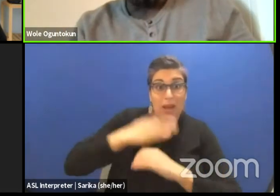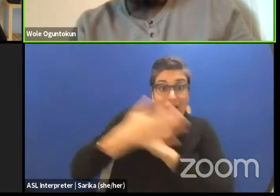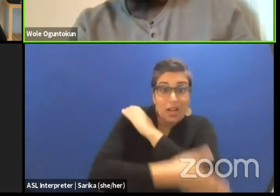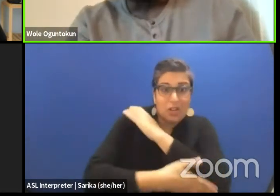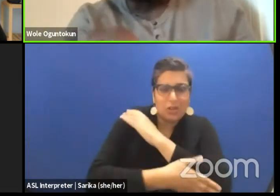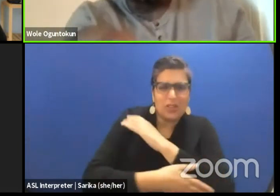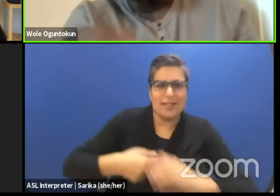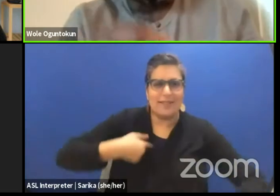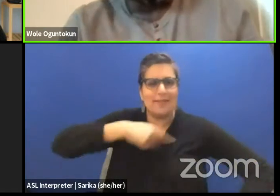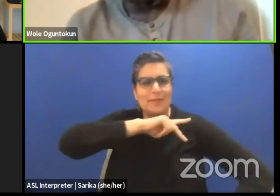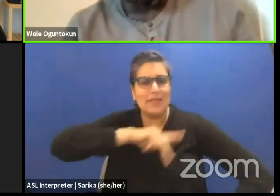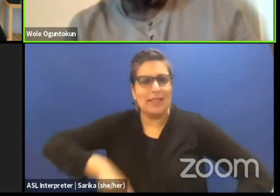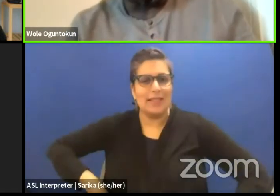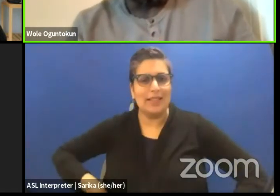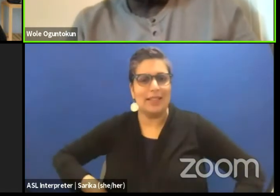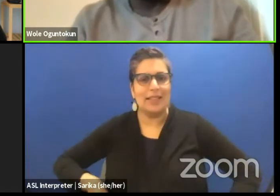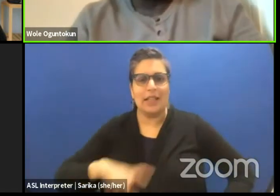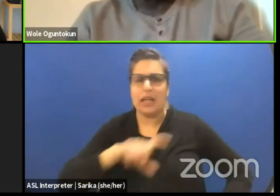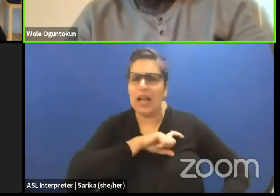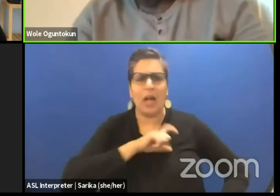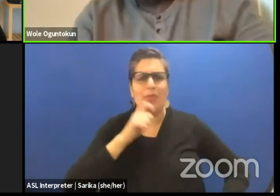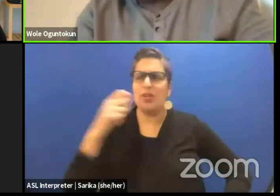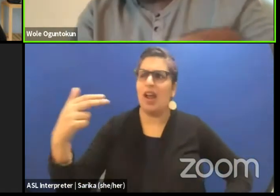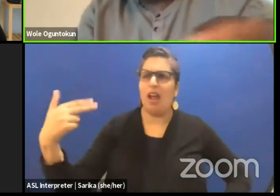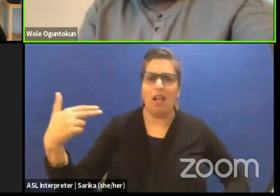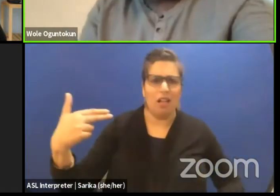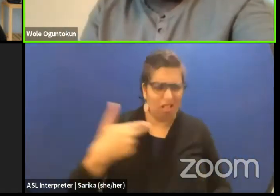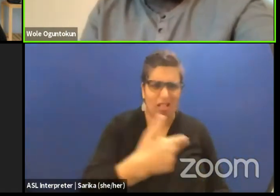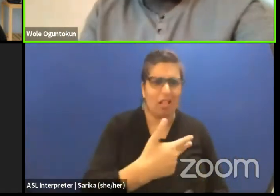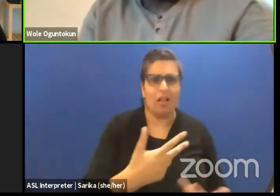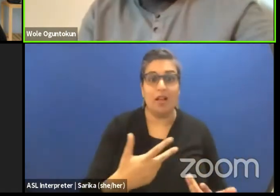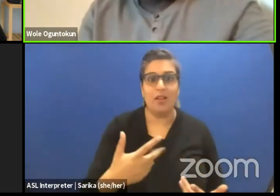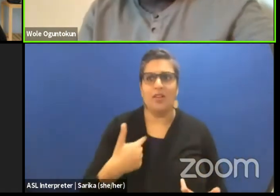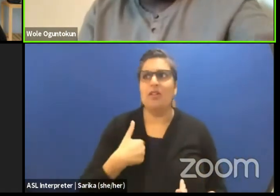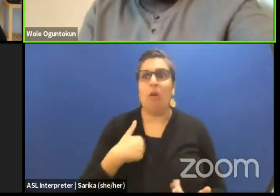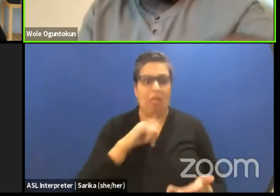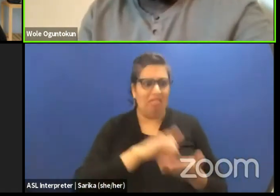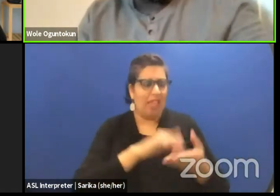Policemen do not point guns at me therefore I cannot tell that story with empathy.